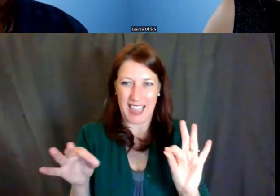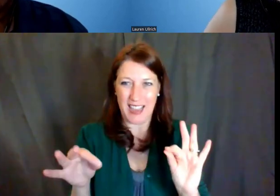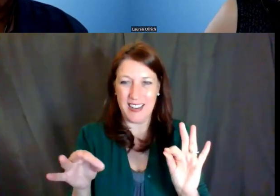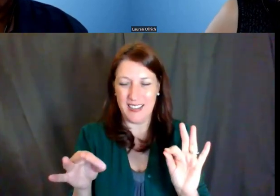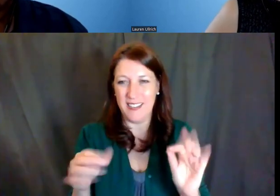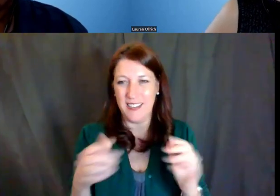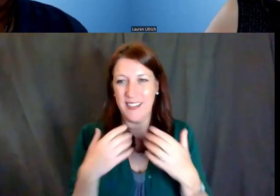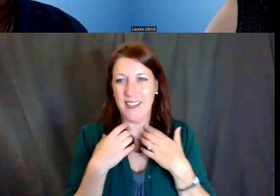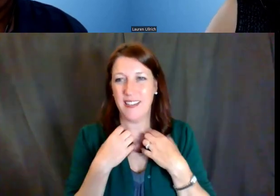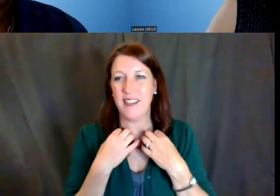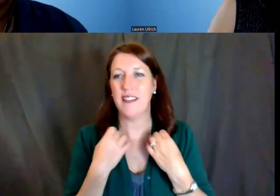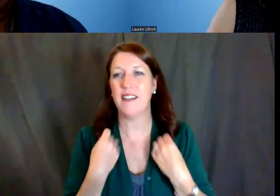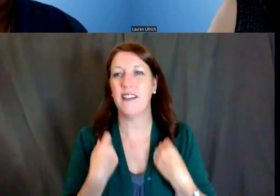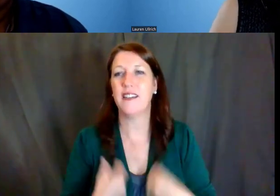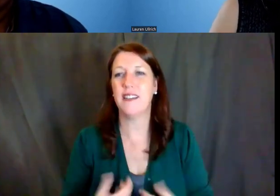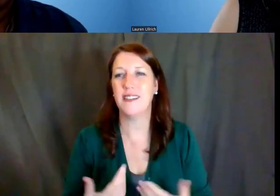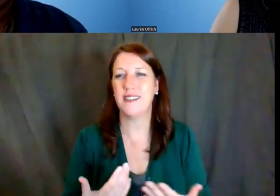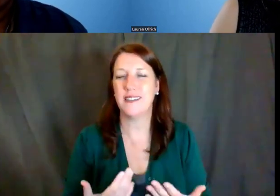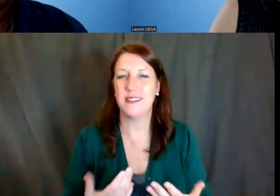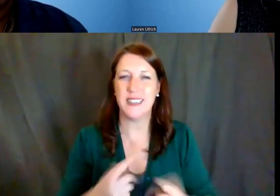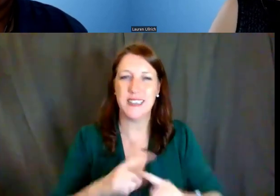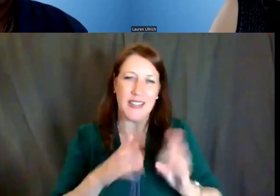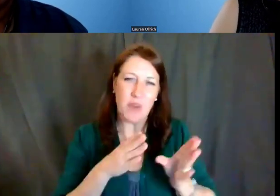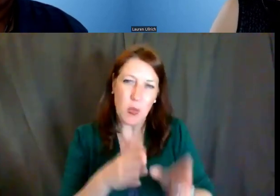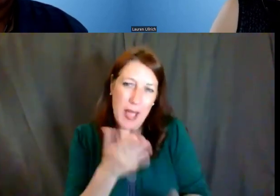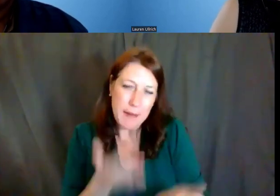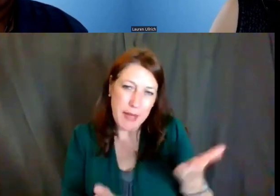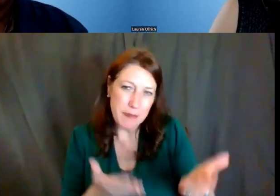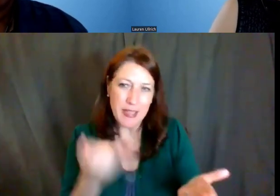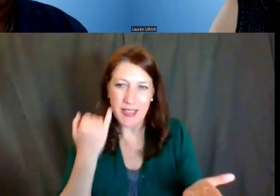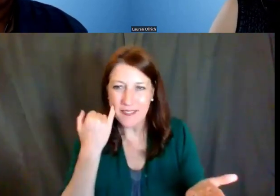maybe in some different words in case it's not clear,